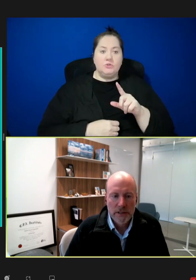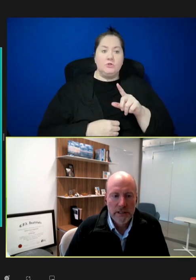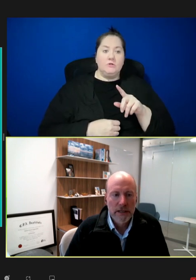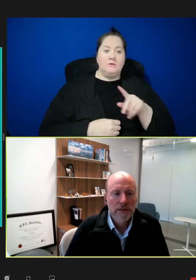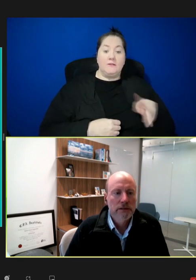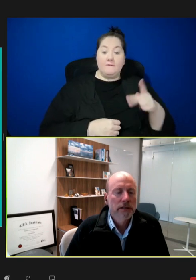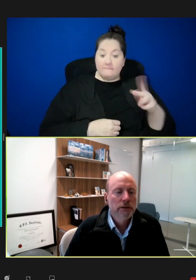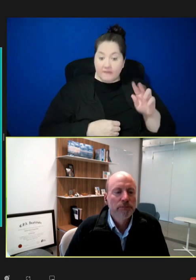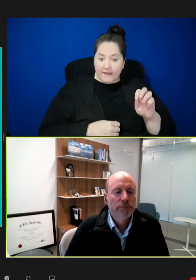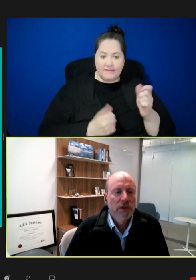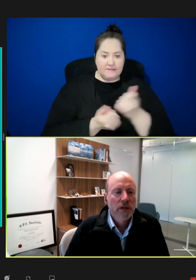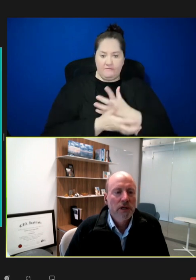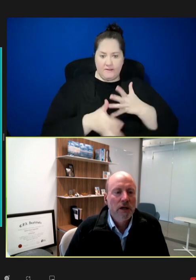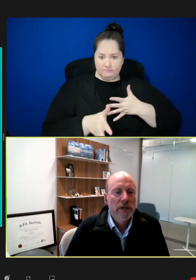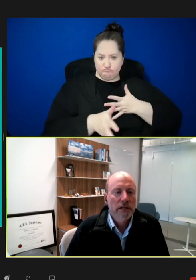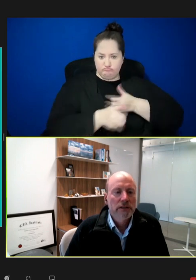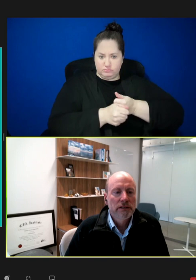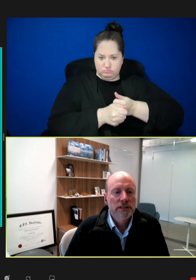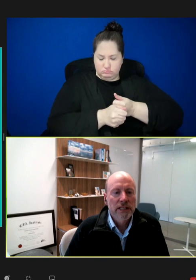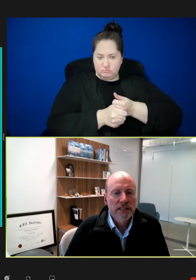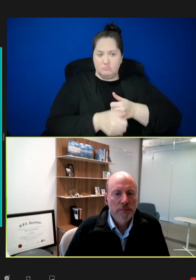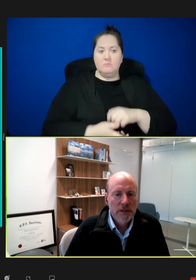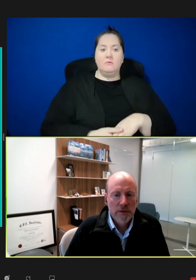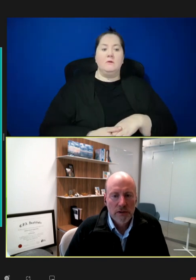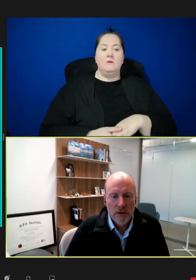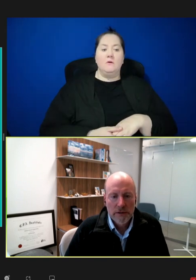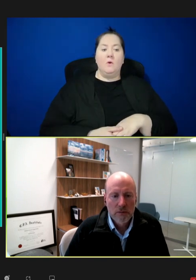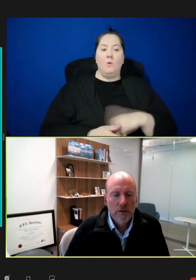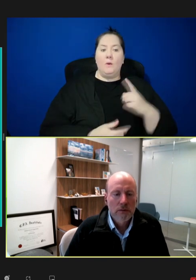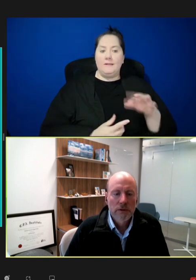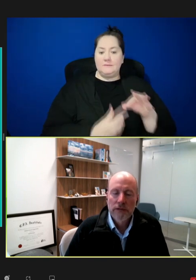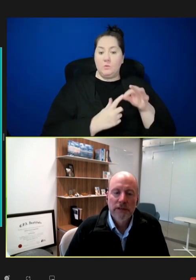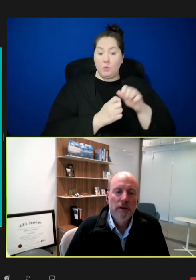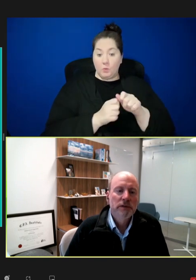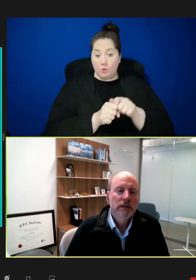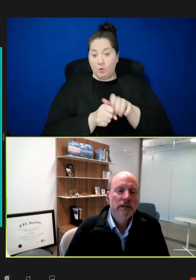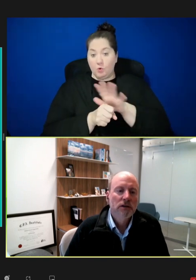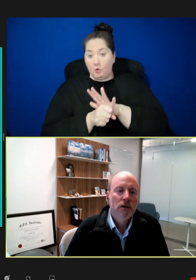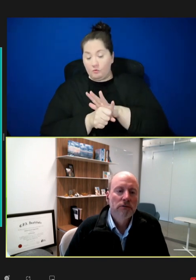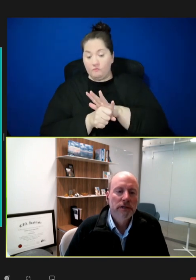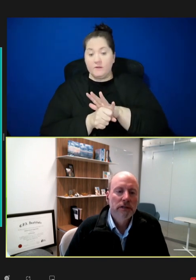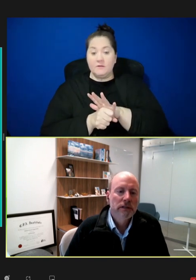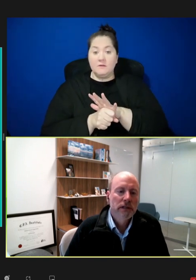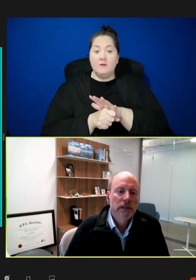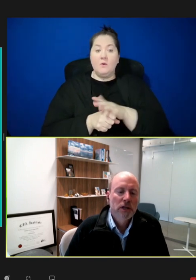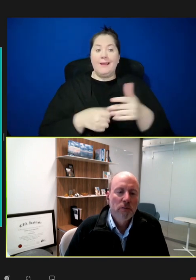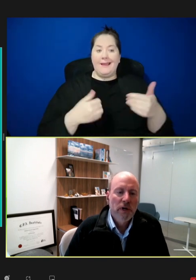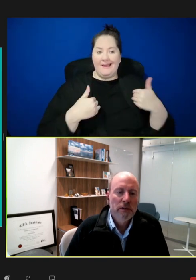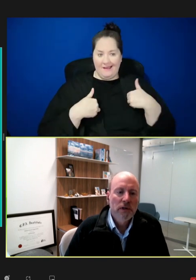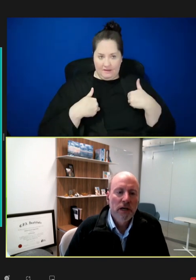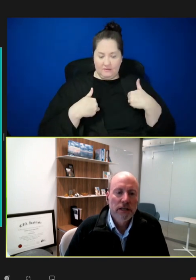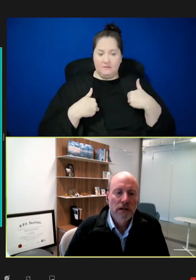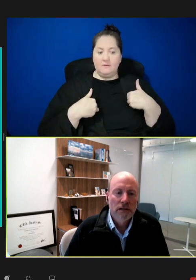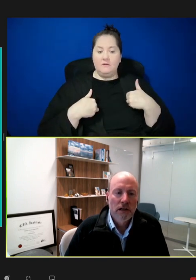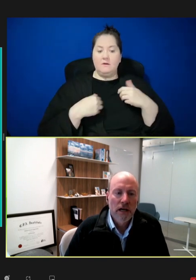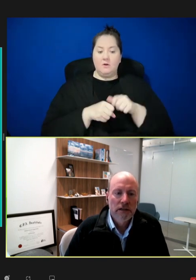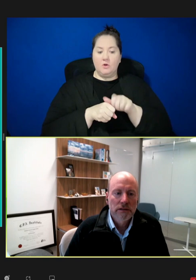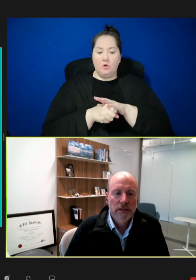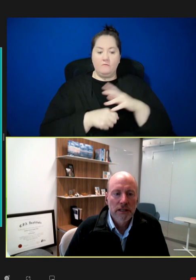to date. And there's an exception with COVID where we have kept a COVID pipeline online